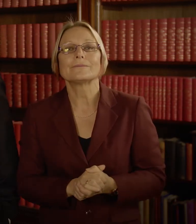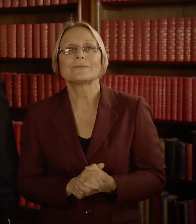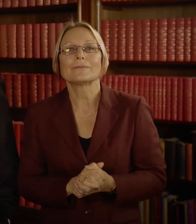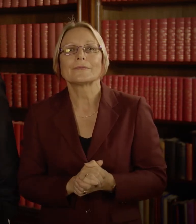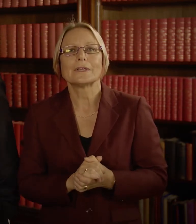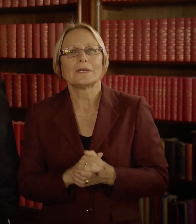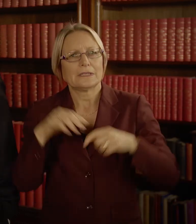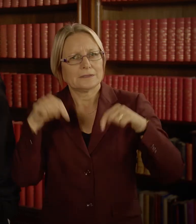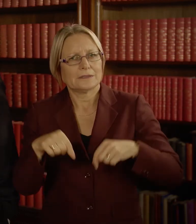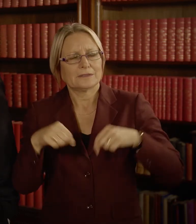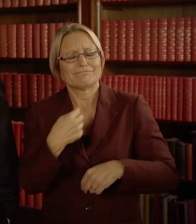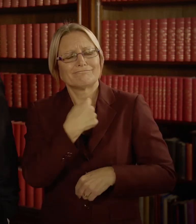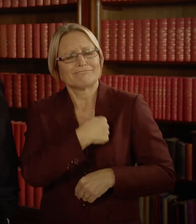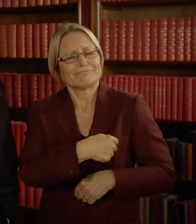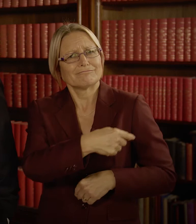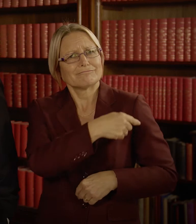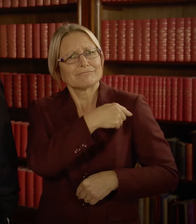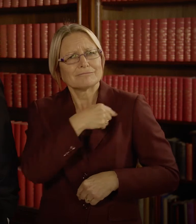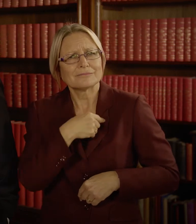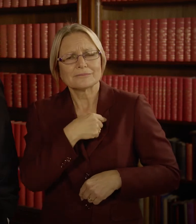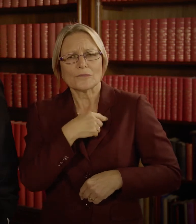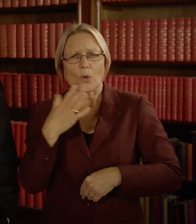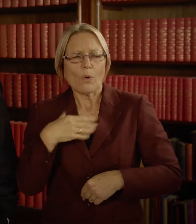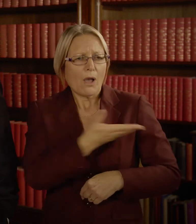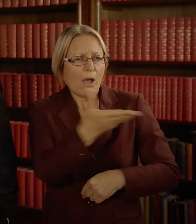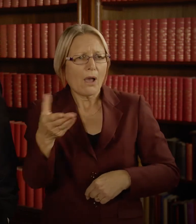City of Melbourne has a strong commitment to accessibility.